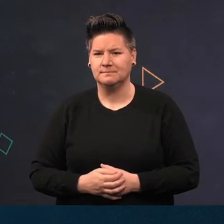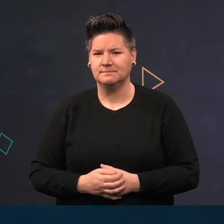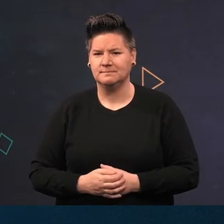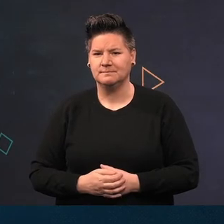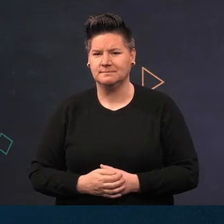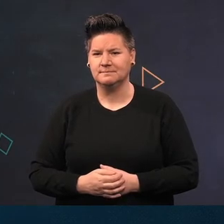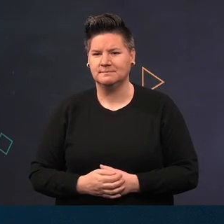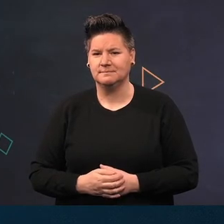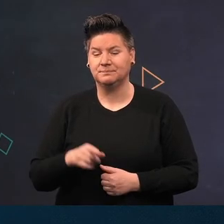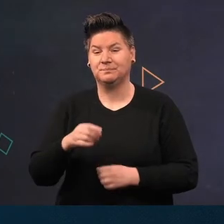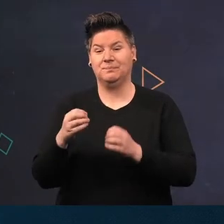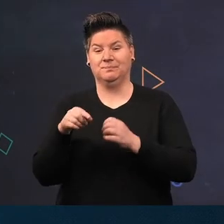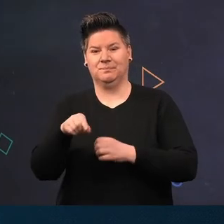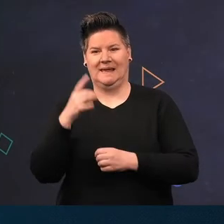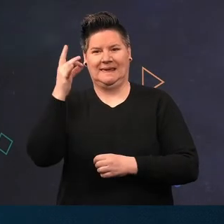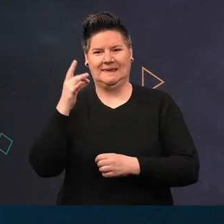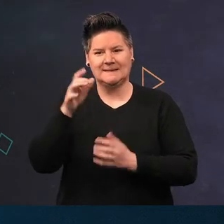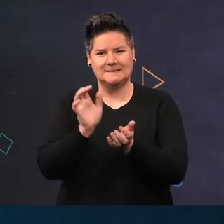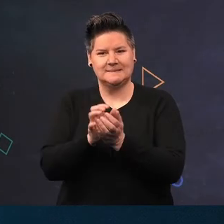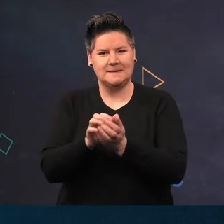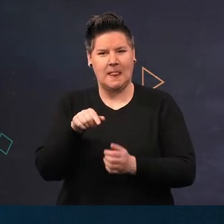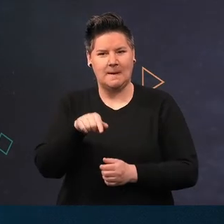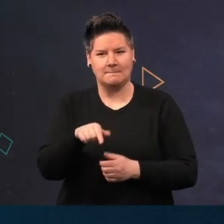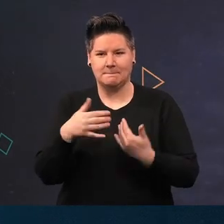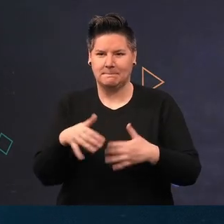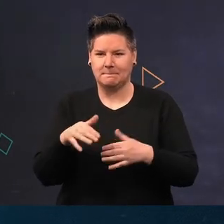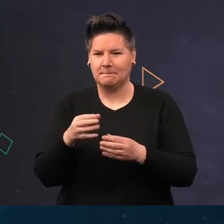Another Kng Scallop Pectin maximus with Alcinidium on top.